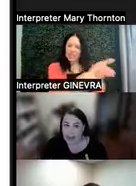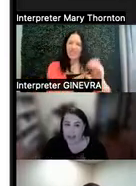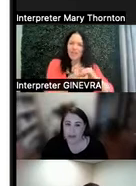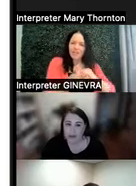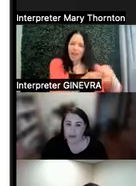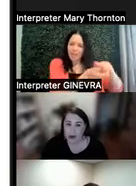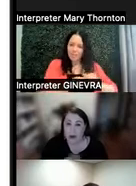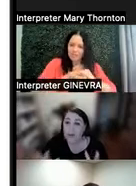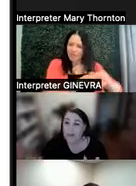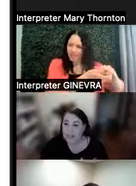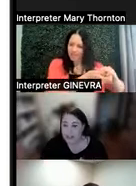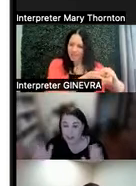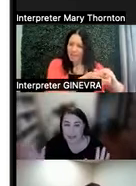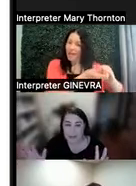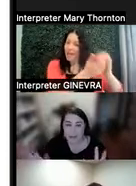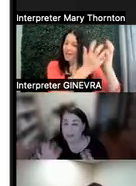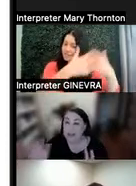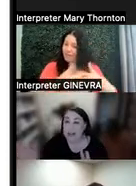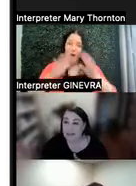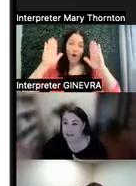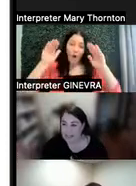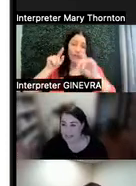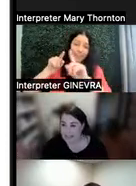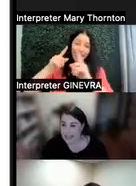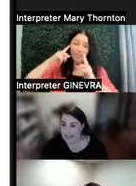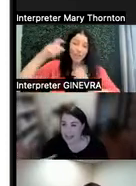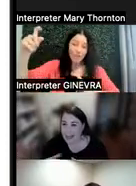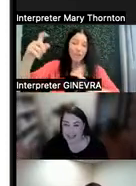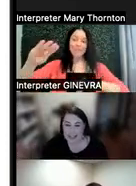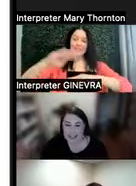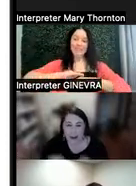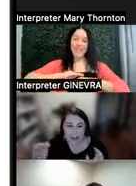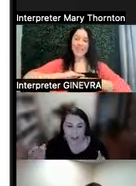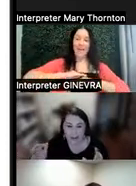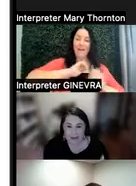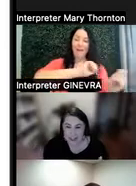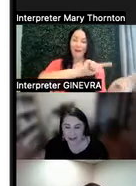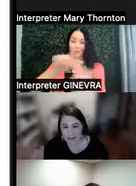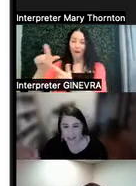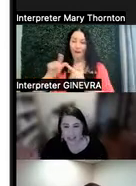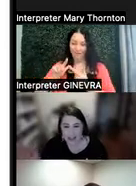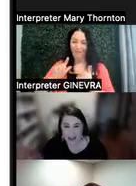to hopefully, the dream is to meet everybody's needs. And so, as the professor or the teacher,